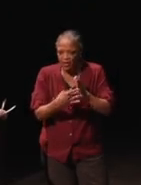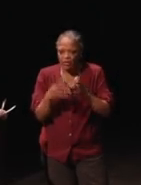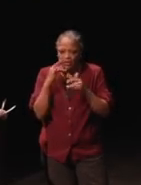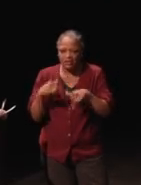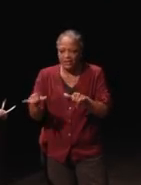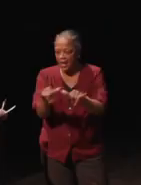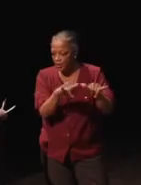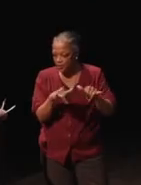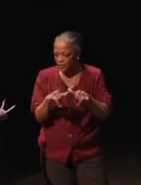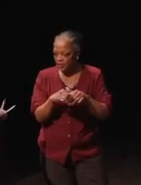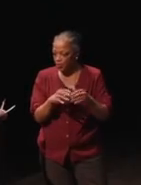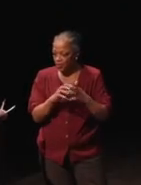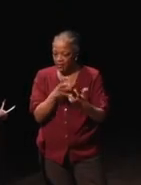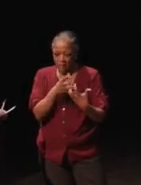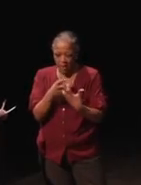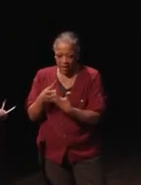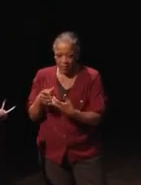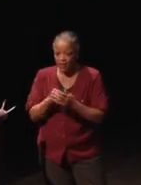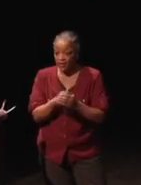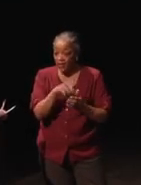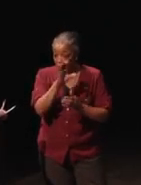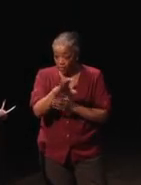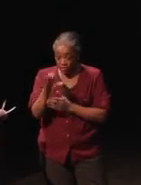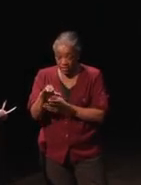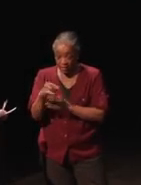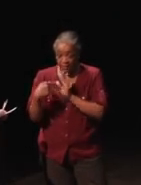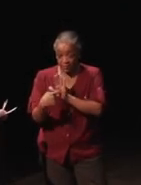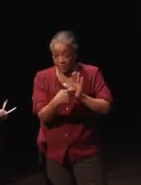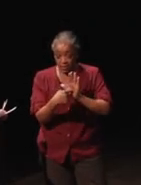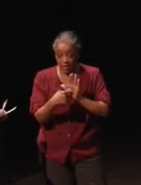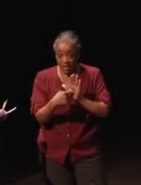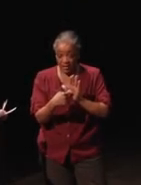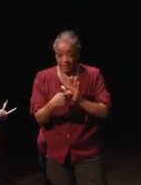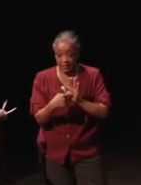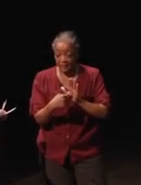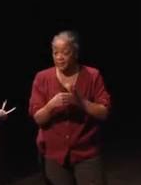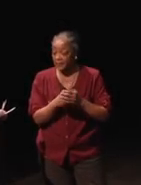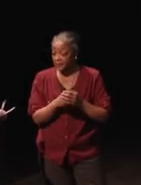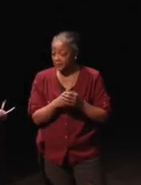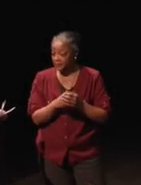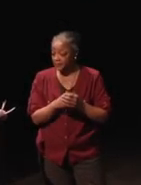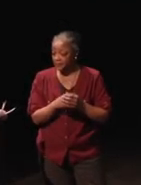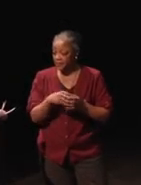compatibility and closed captioning display standards. I mentioned that the CVAA not only